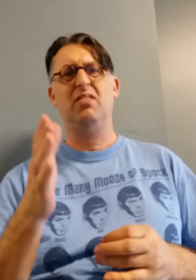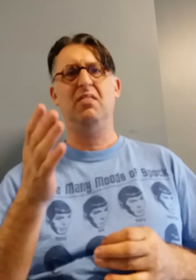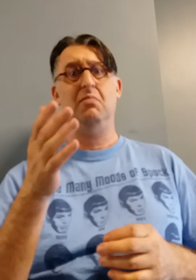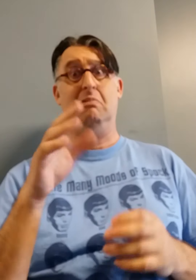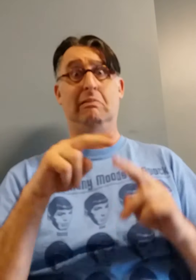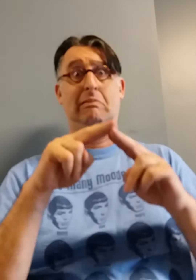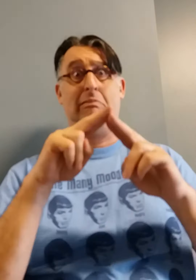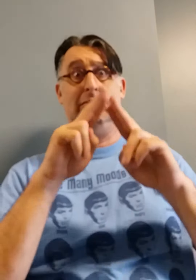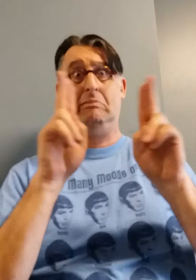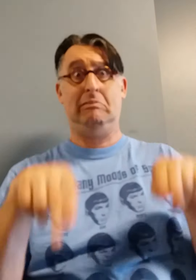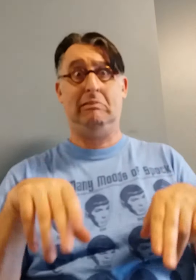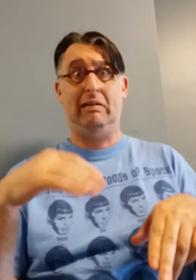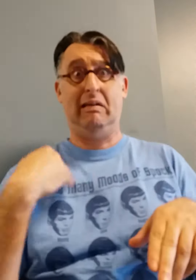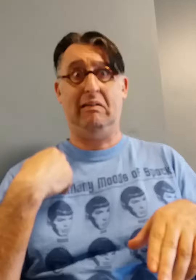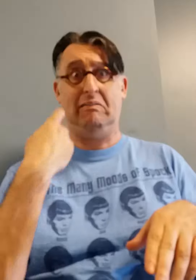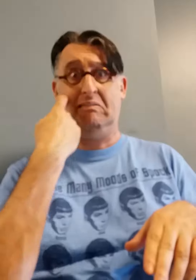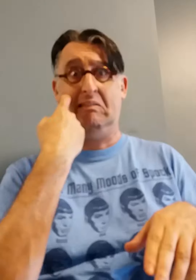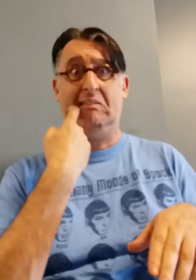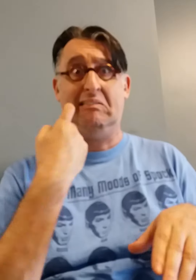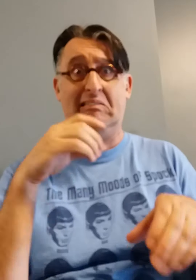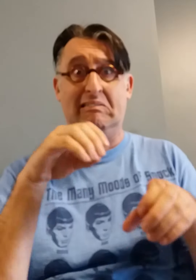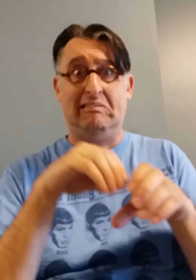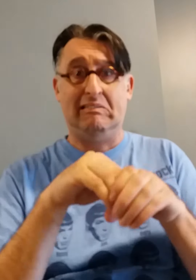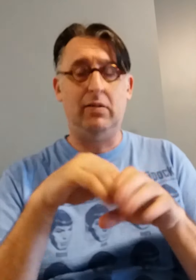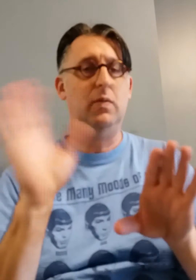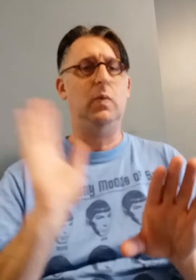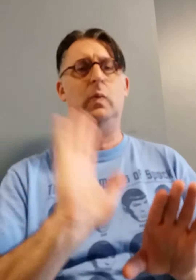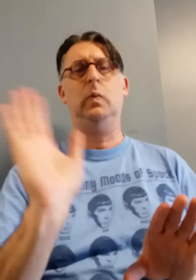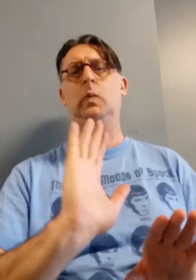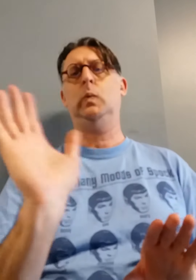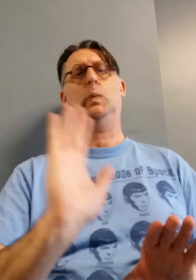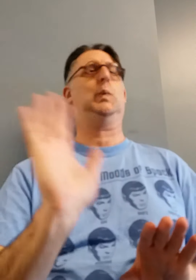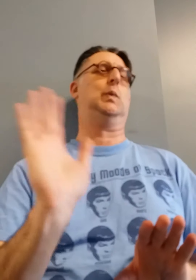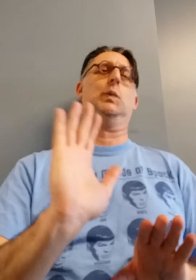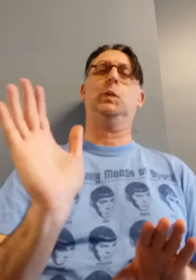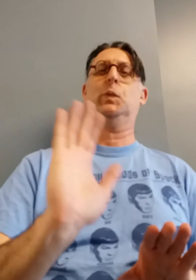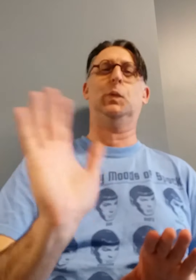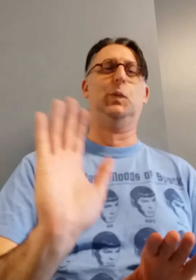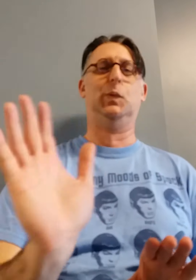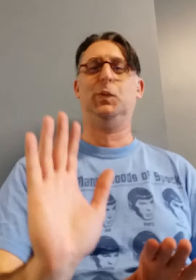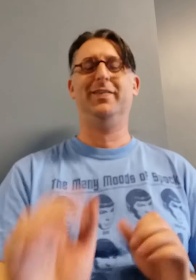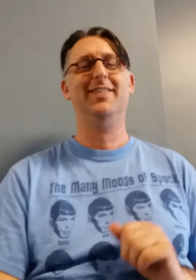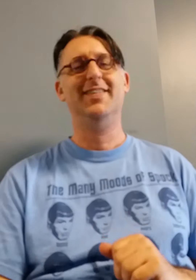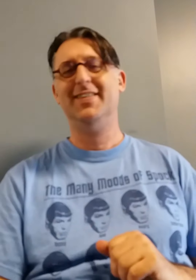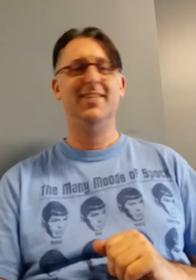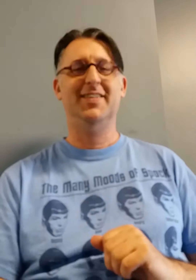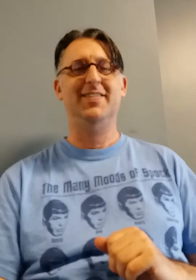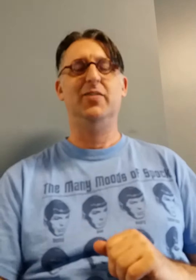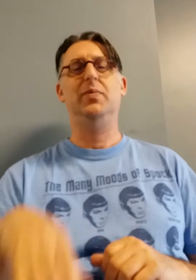Sex in building... No... not for our party...